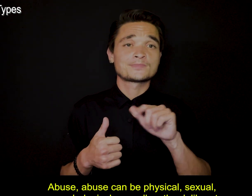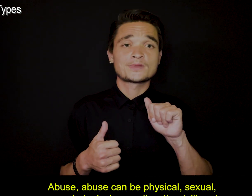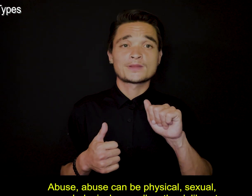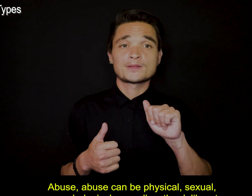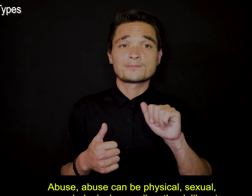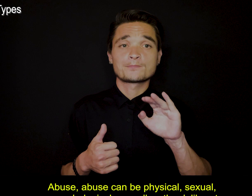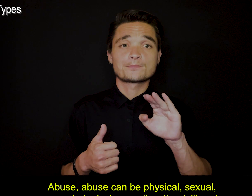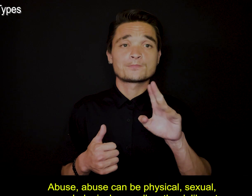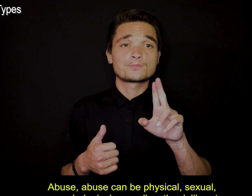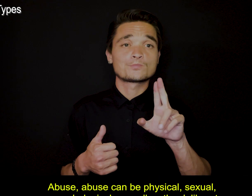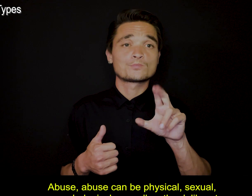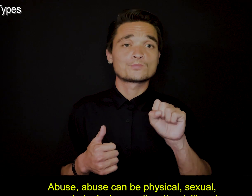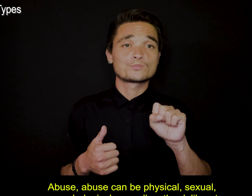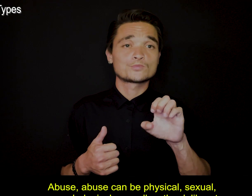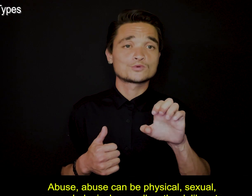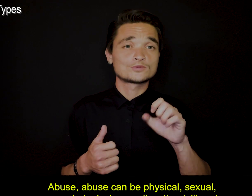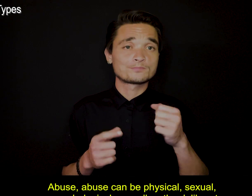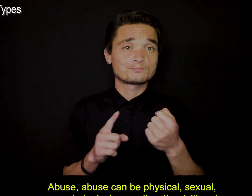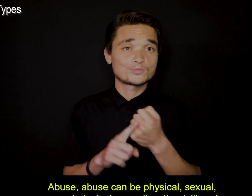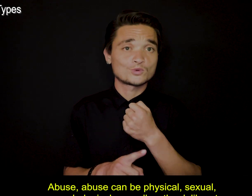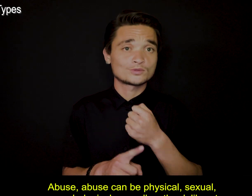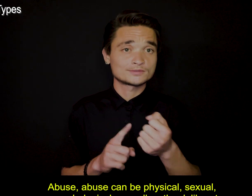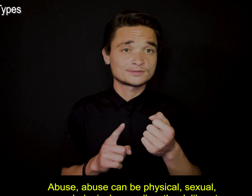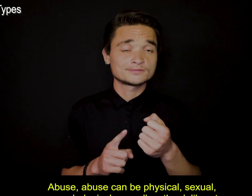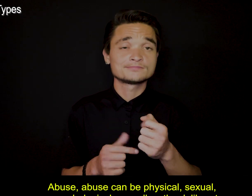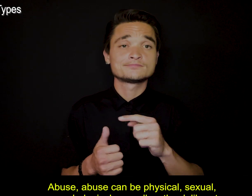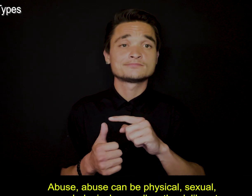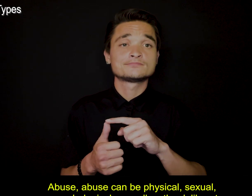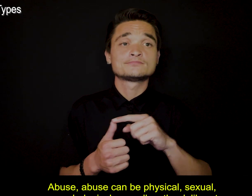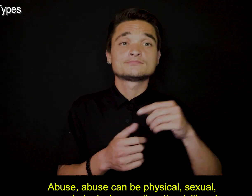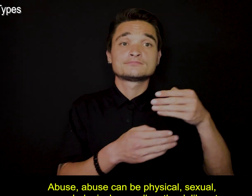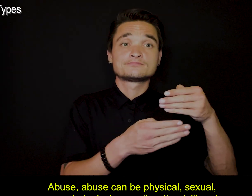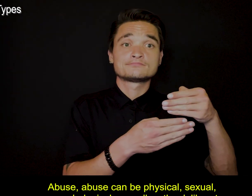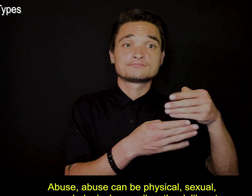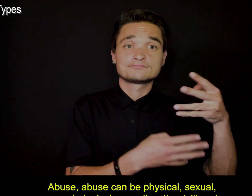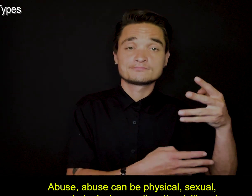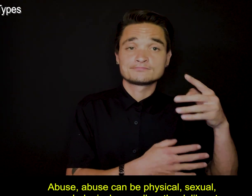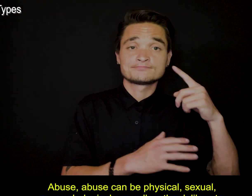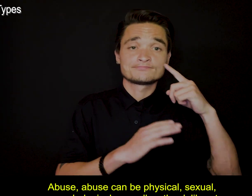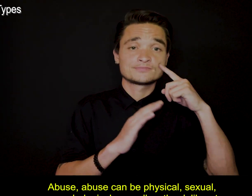Abuse, abuse can be physical, sexual, or psychological, as well as the deliberate